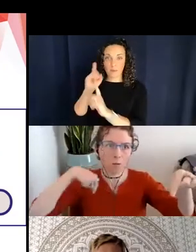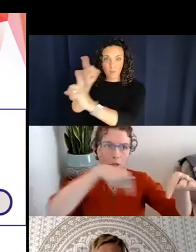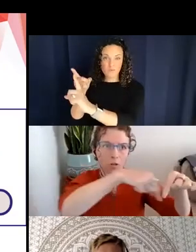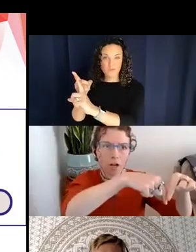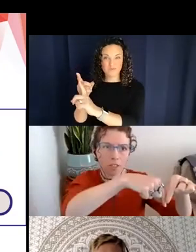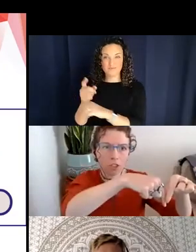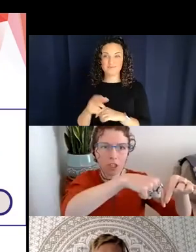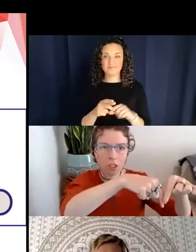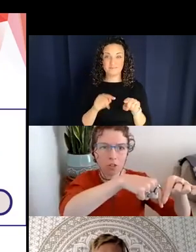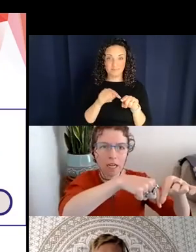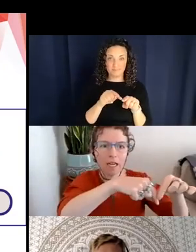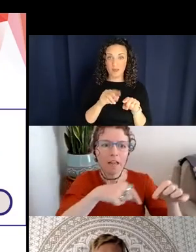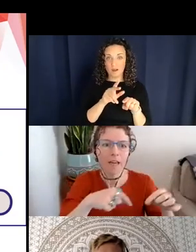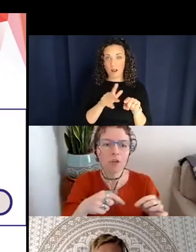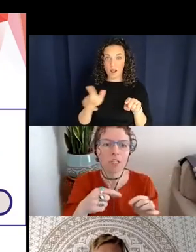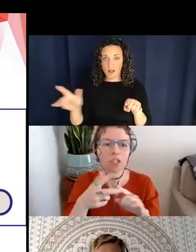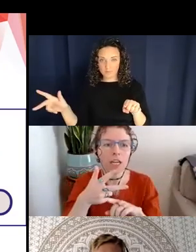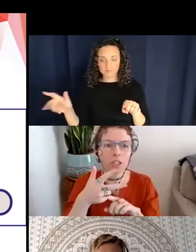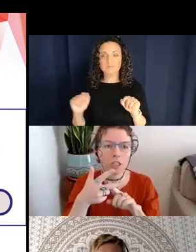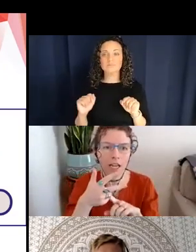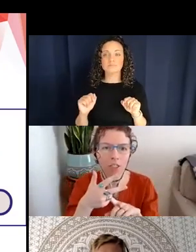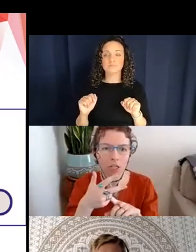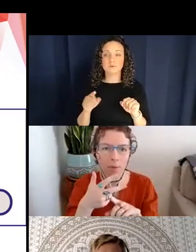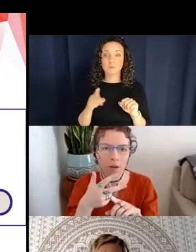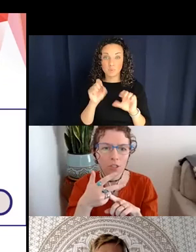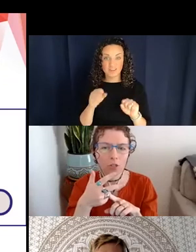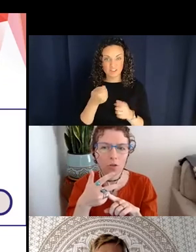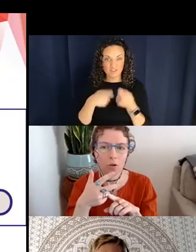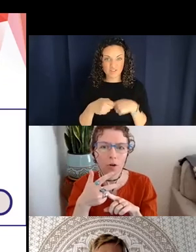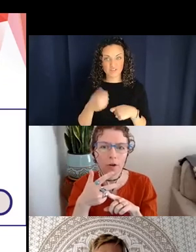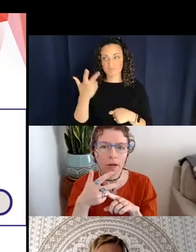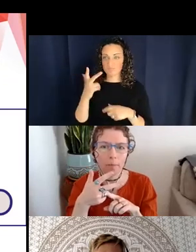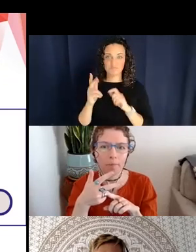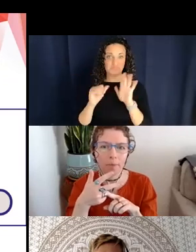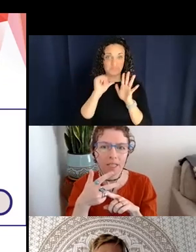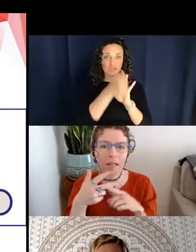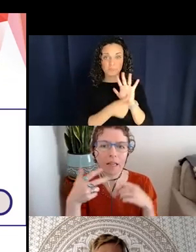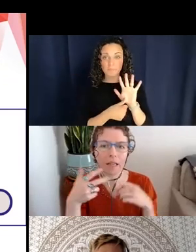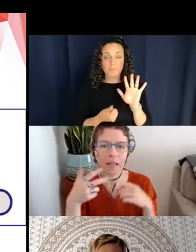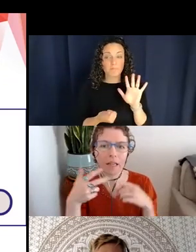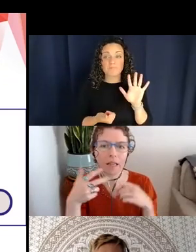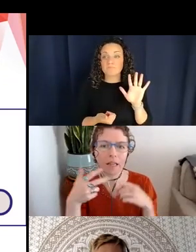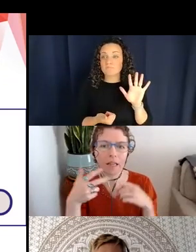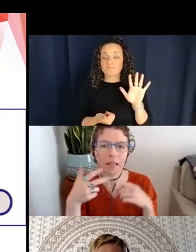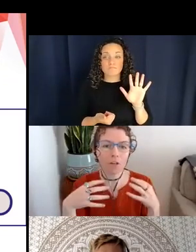along this trajectory, that you can change the hand shape to basically classify different